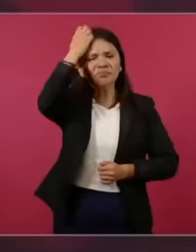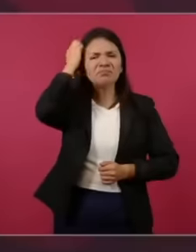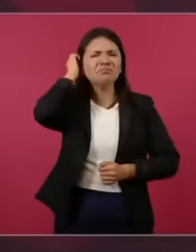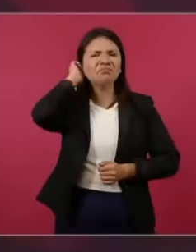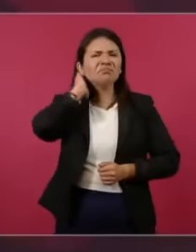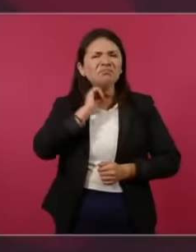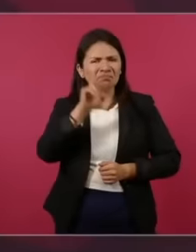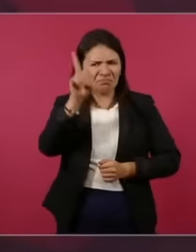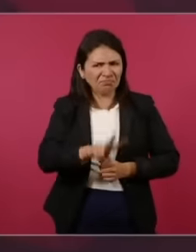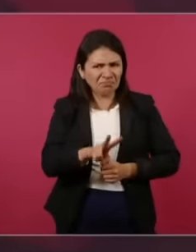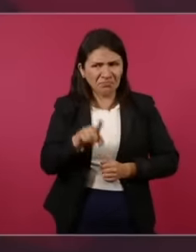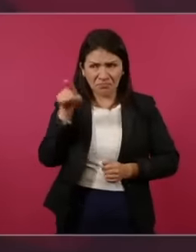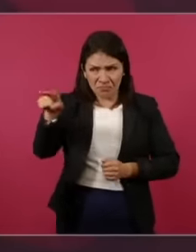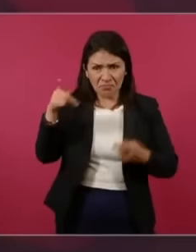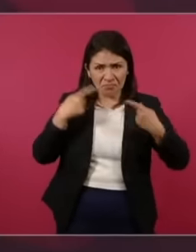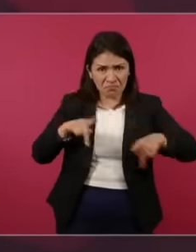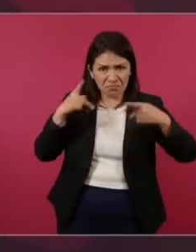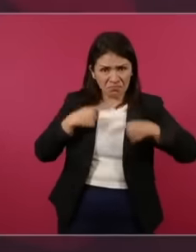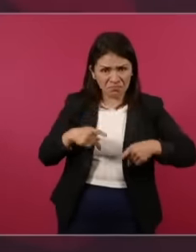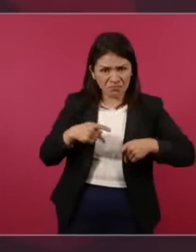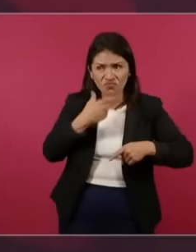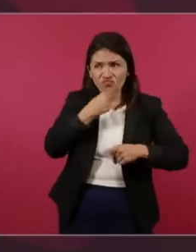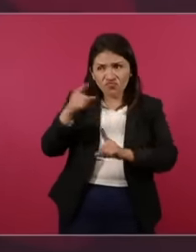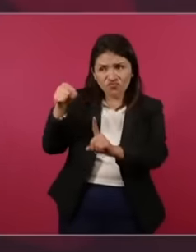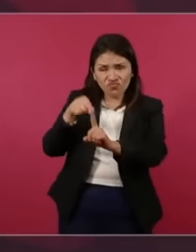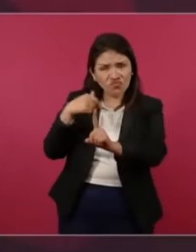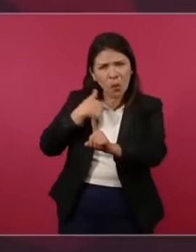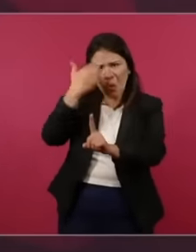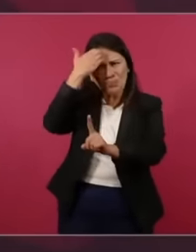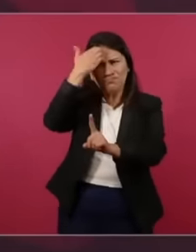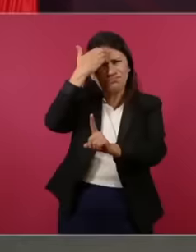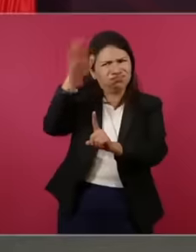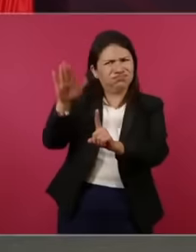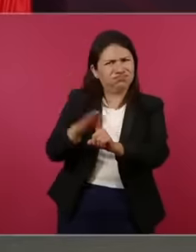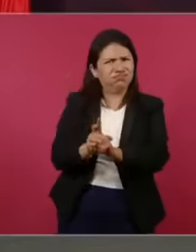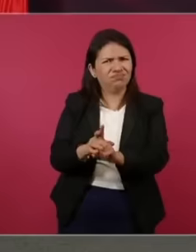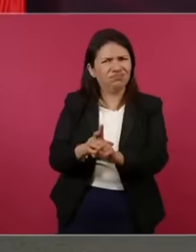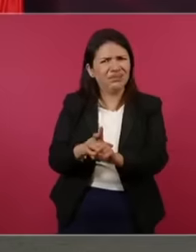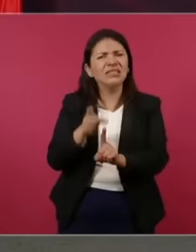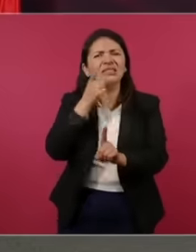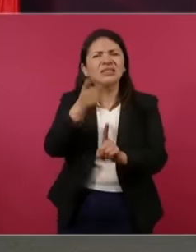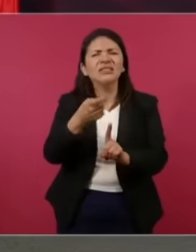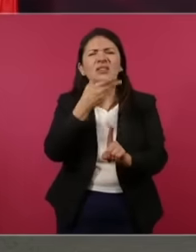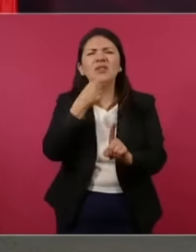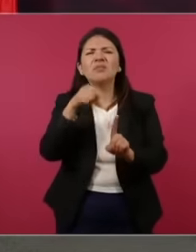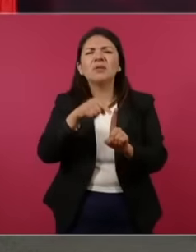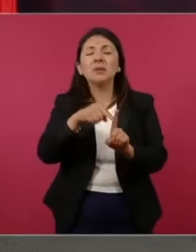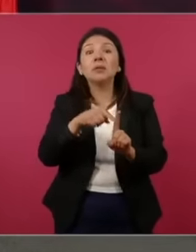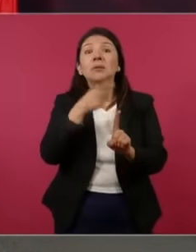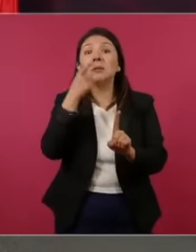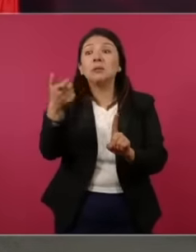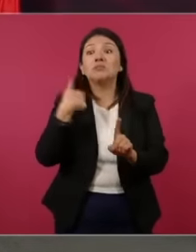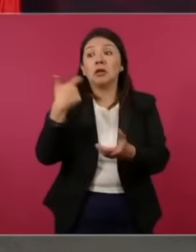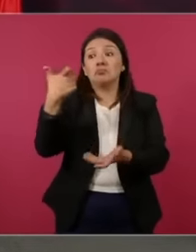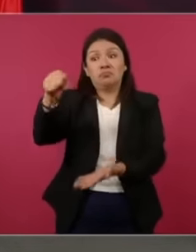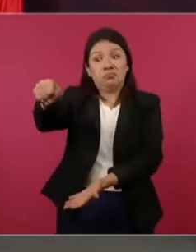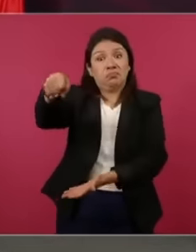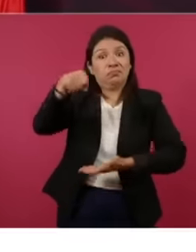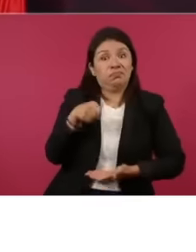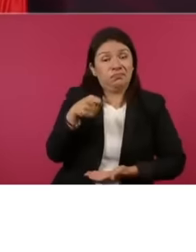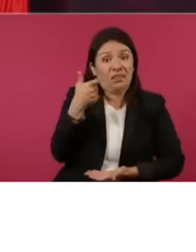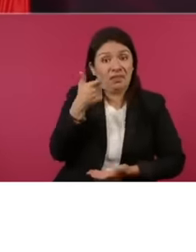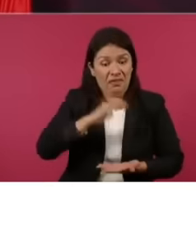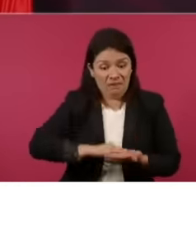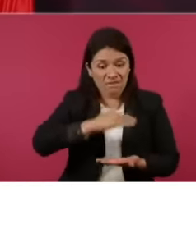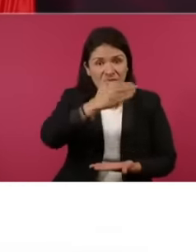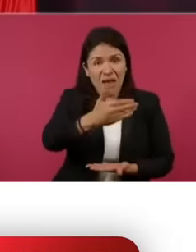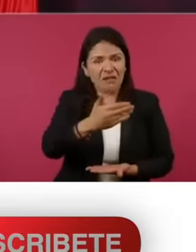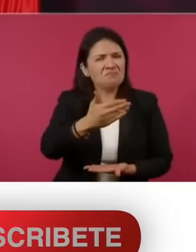man who supposedly gave me the suitcase, I have never